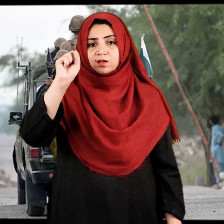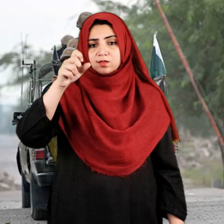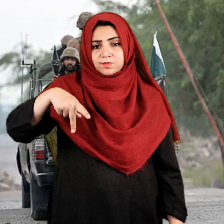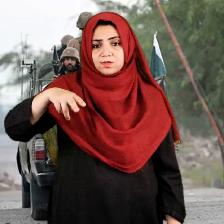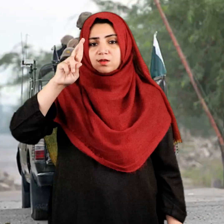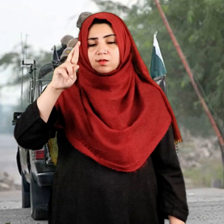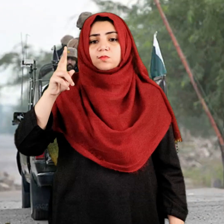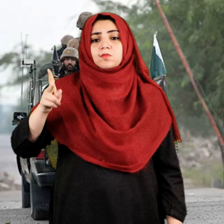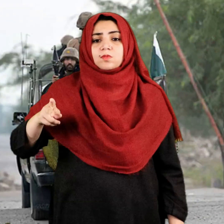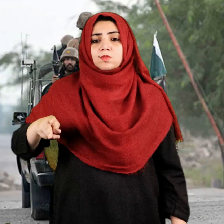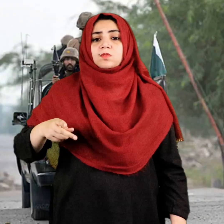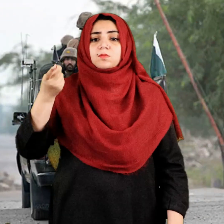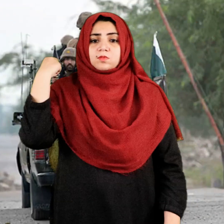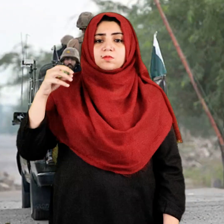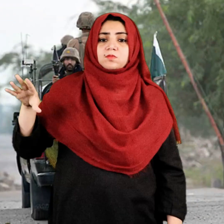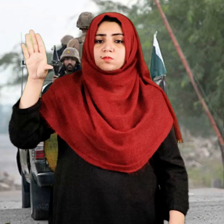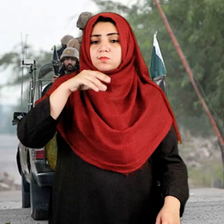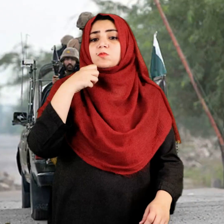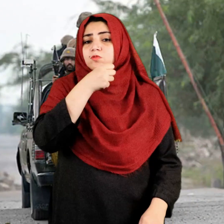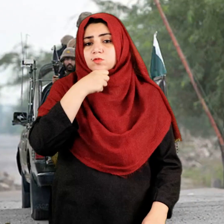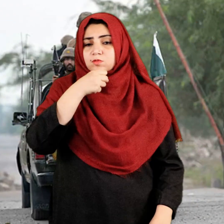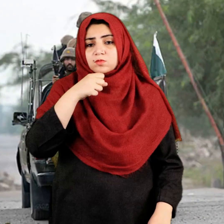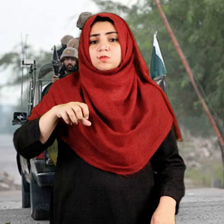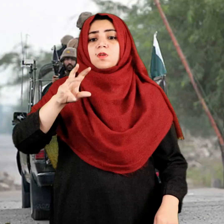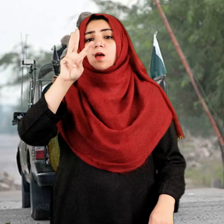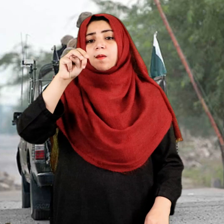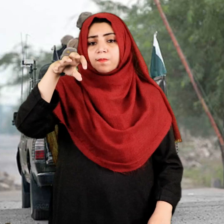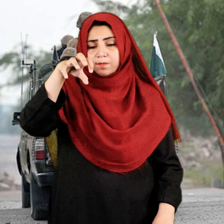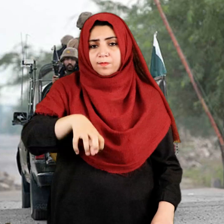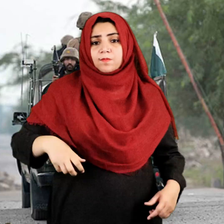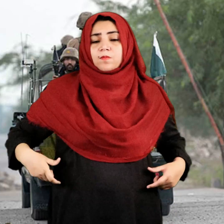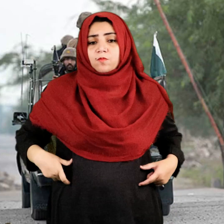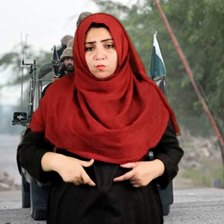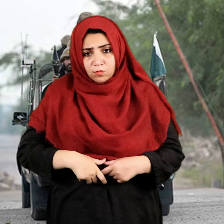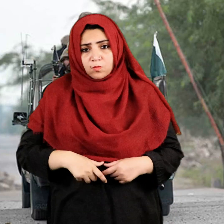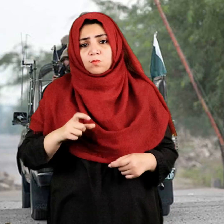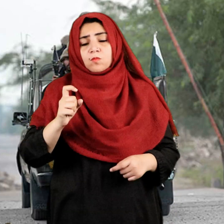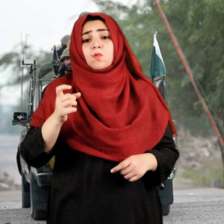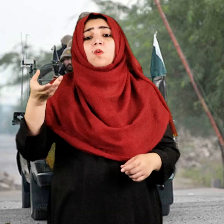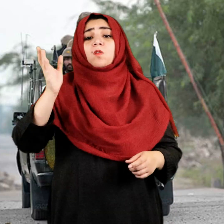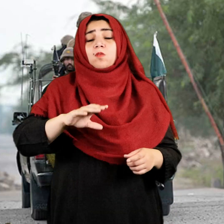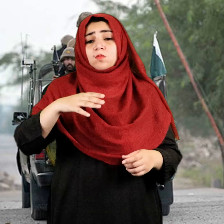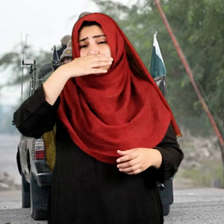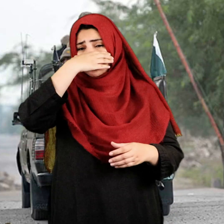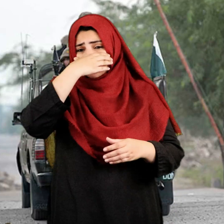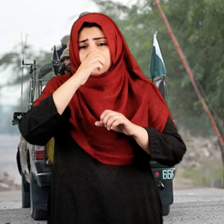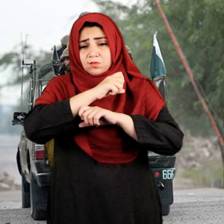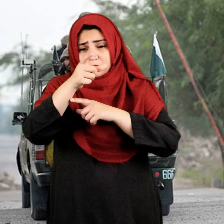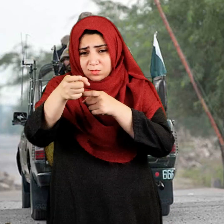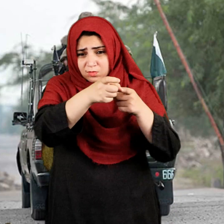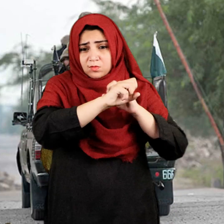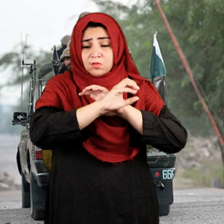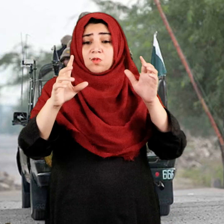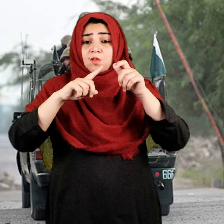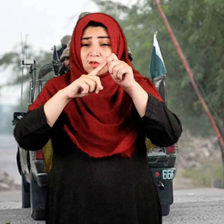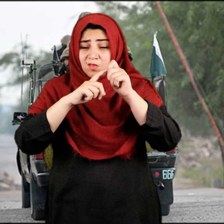According to ISPR, the security forces conducted an operation against the active group of terrorists in the Mach area of Balochistan yesterday;